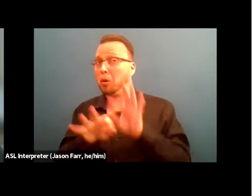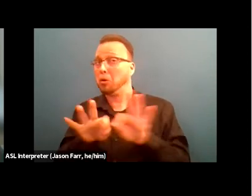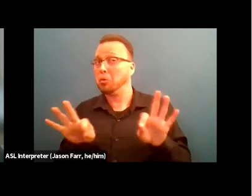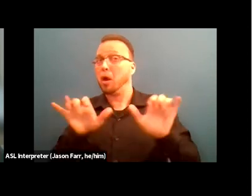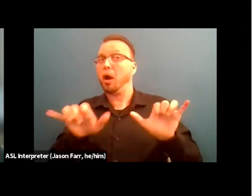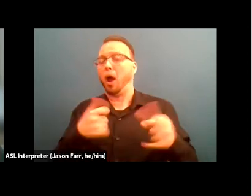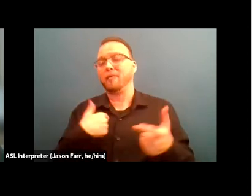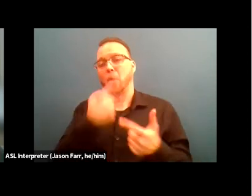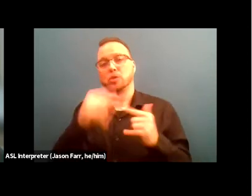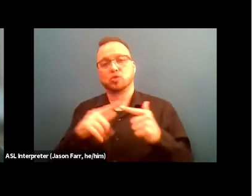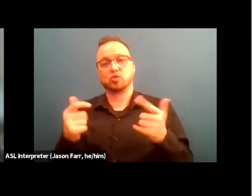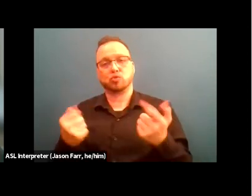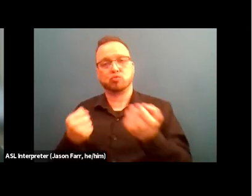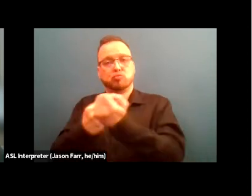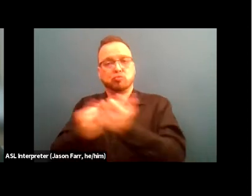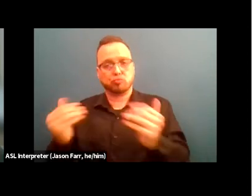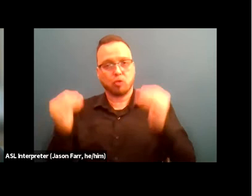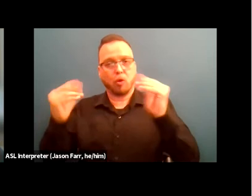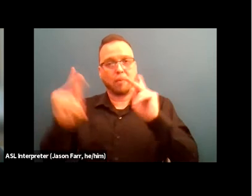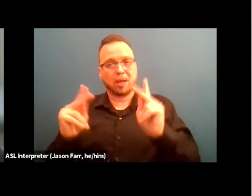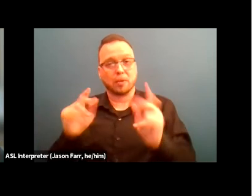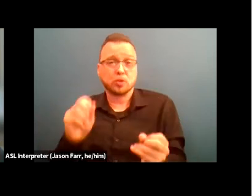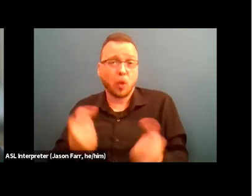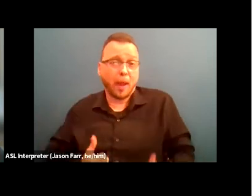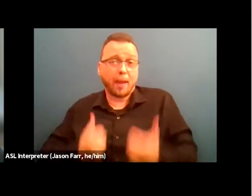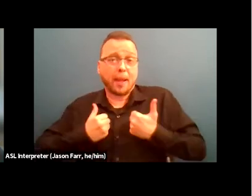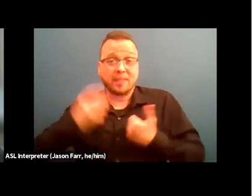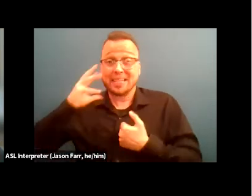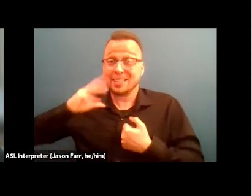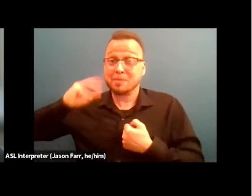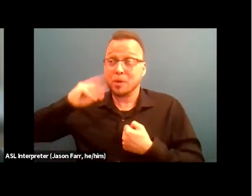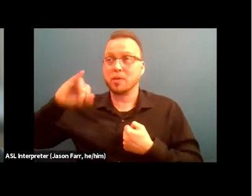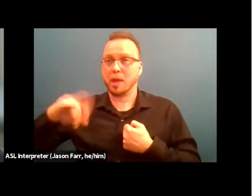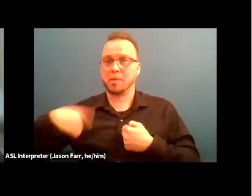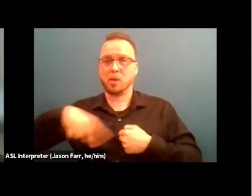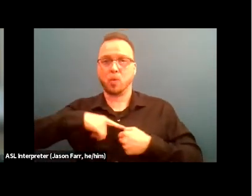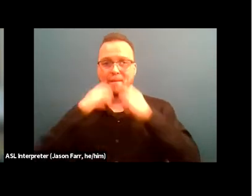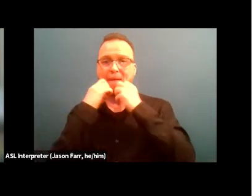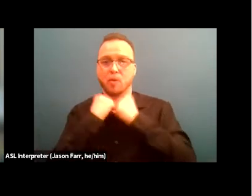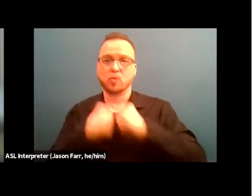So lived experience is something that we value. So the ways in which that we've been able